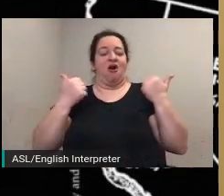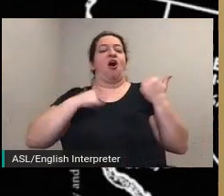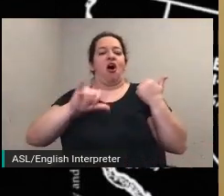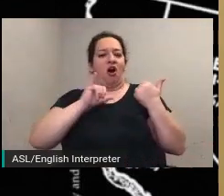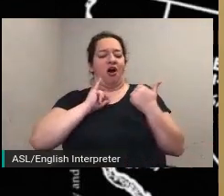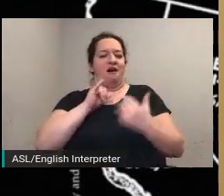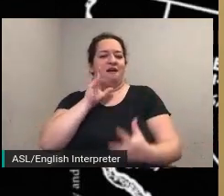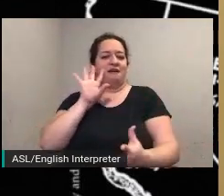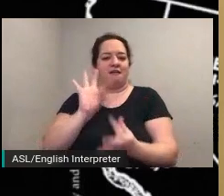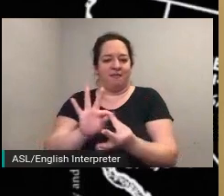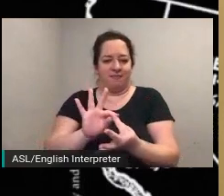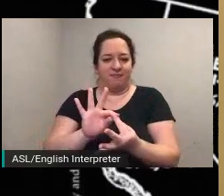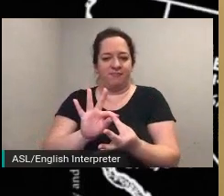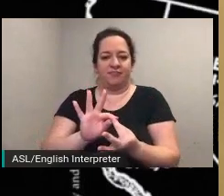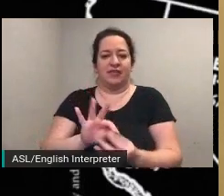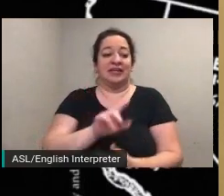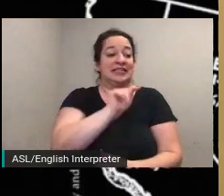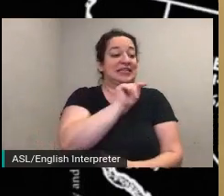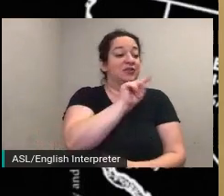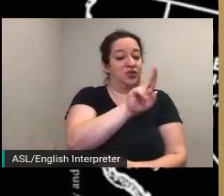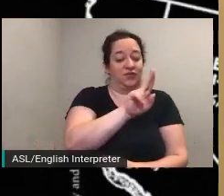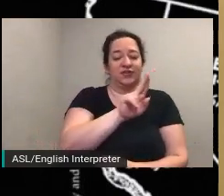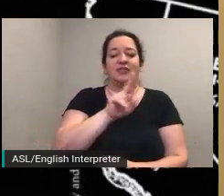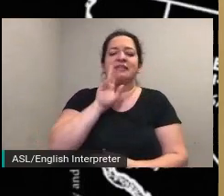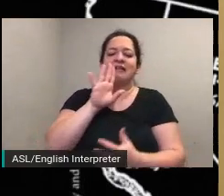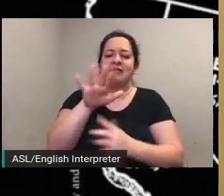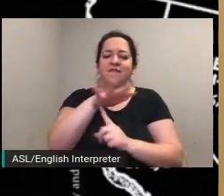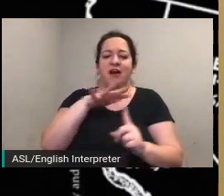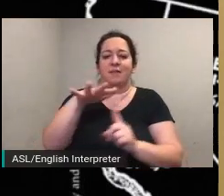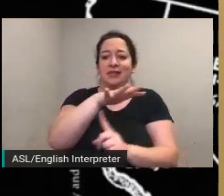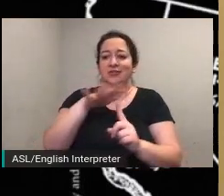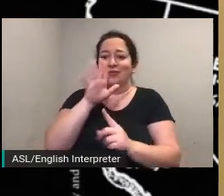institute and towson university's center for gis